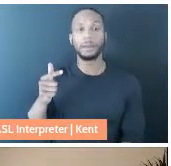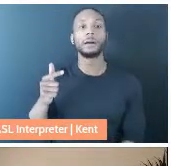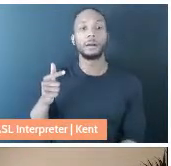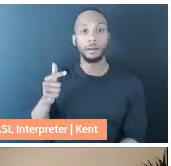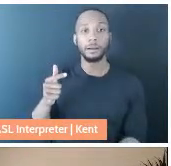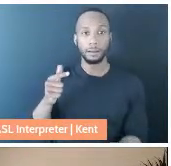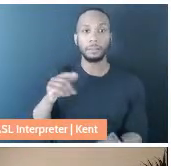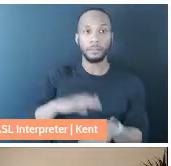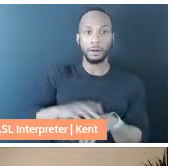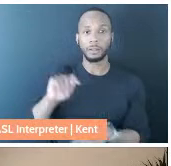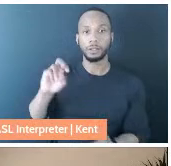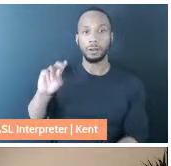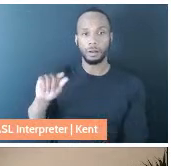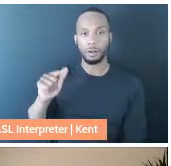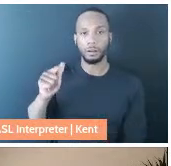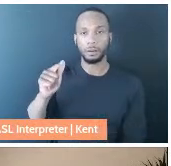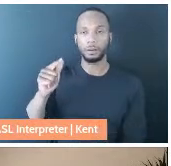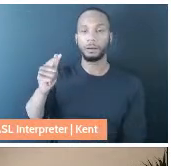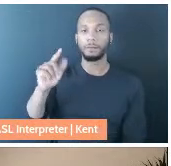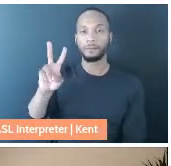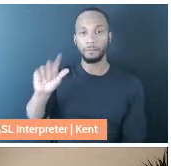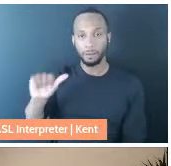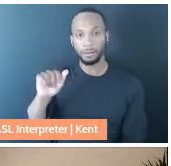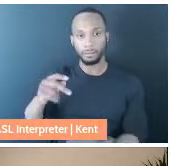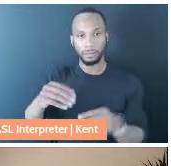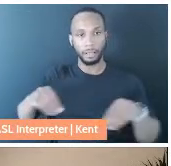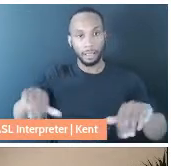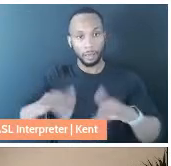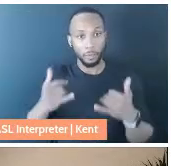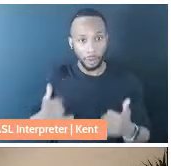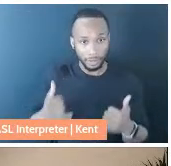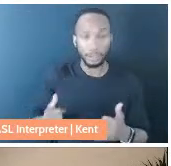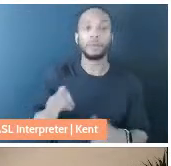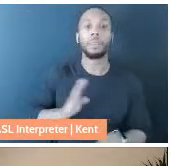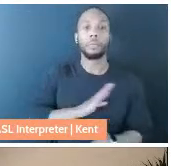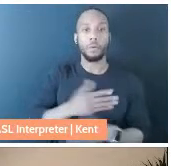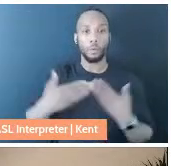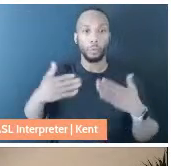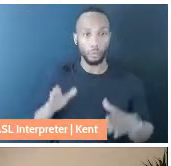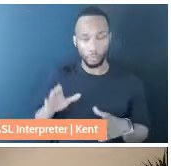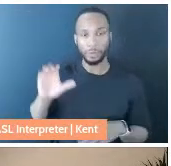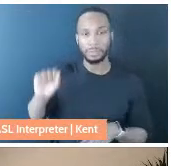land right now, specifically the boardroom at south coast rep where I'm working on a project,